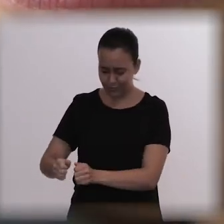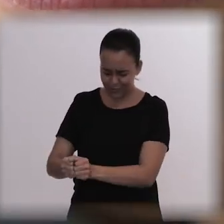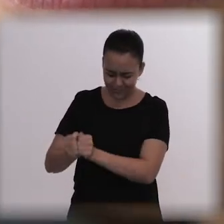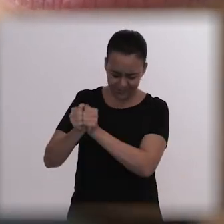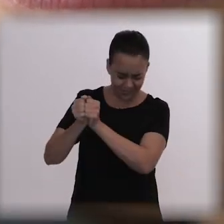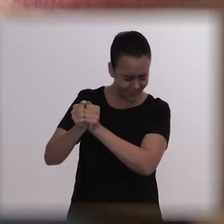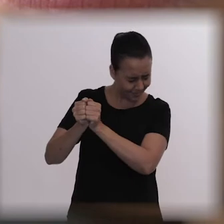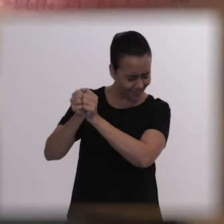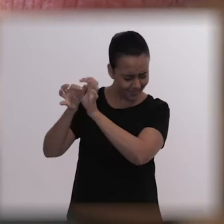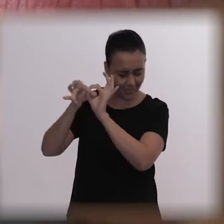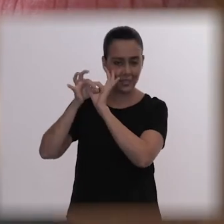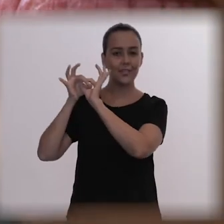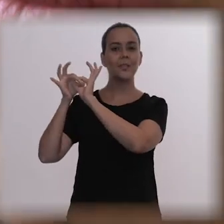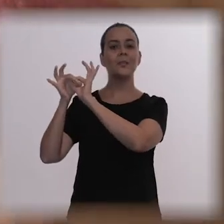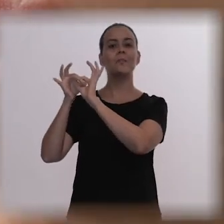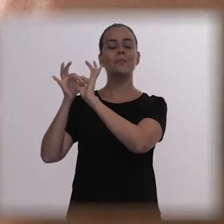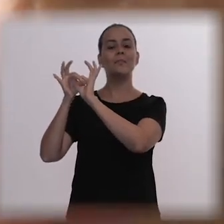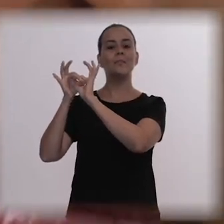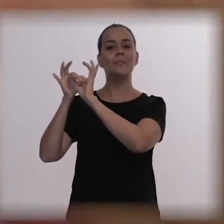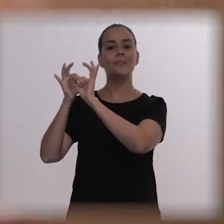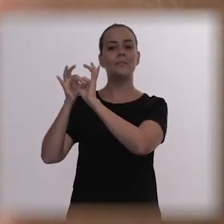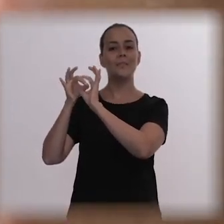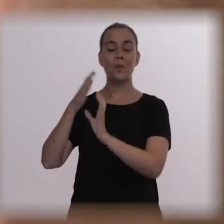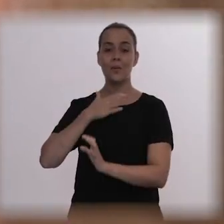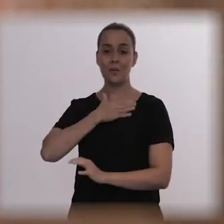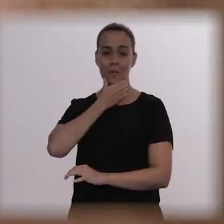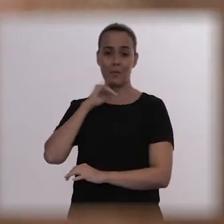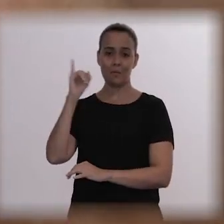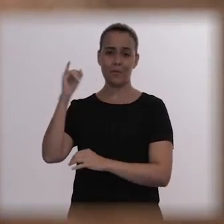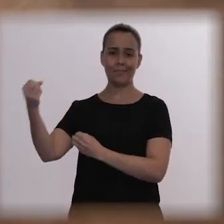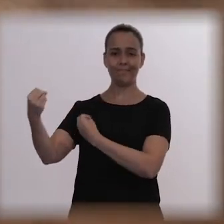I’ve always felt he was teaching me, showing me the way, you know?